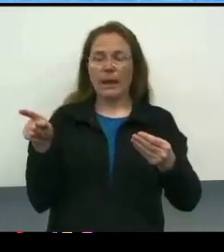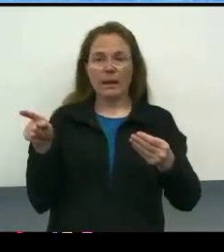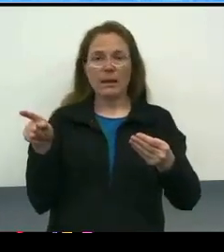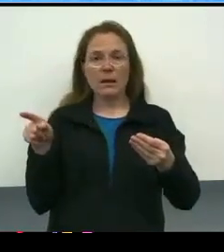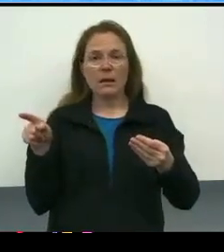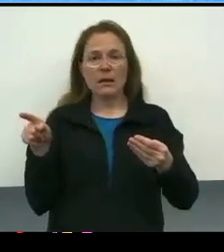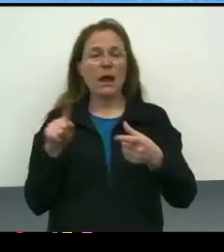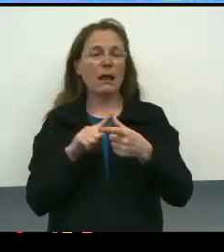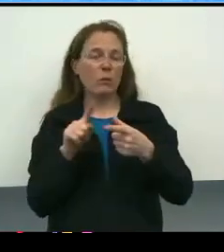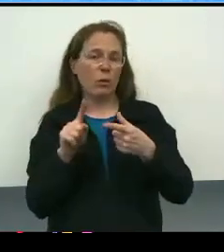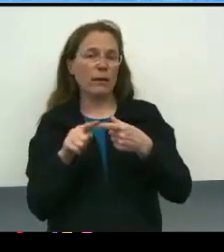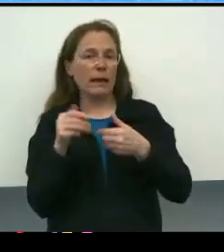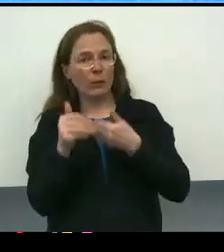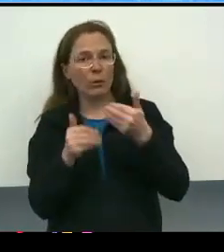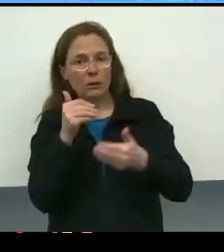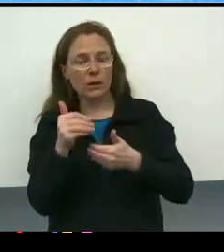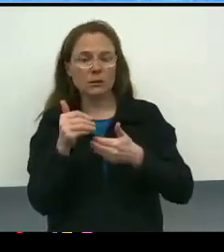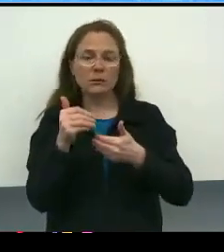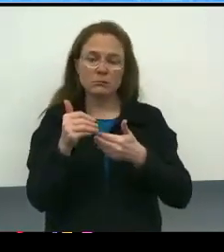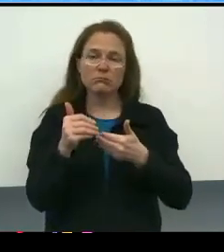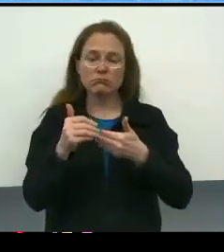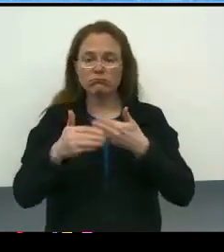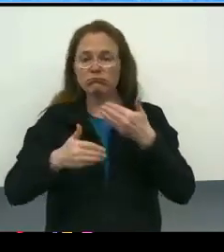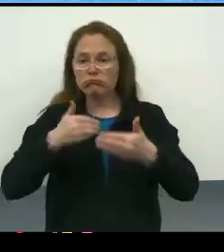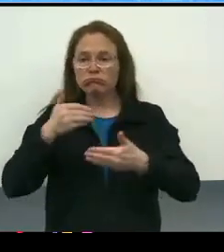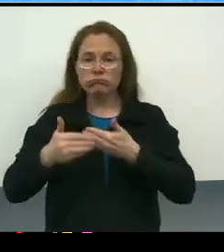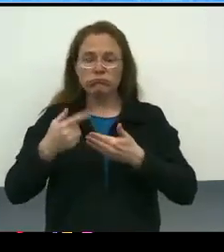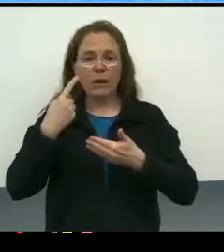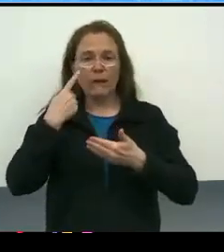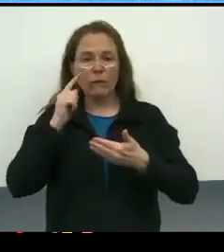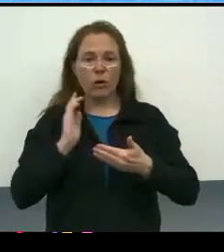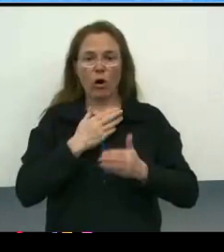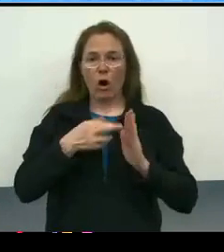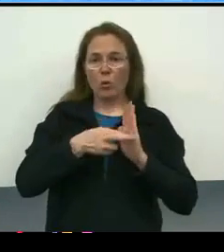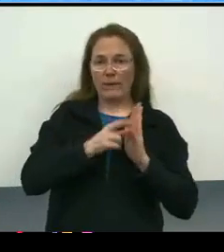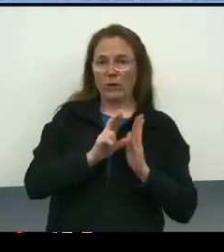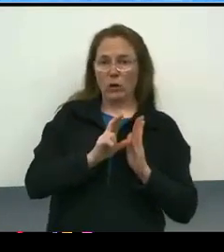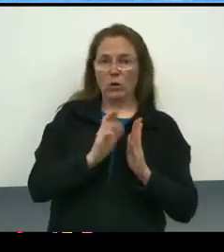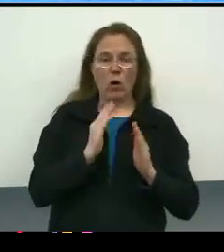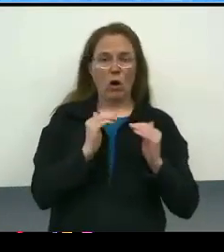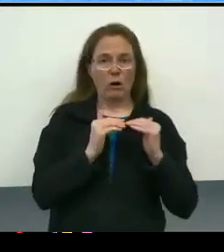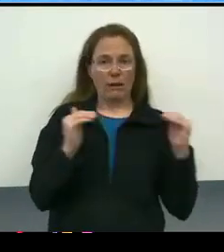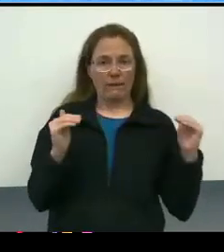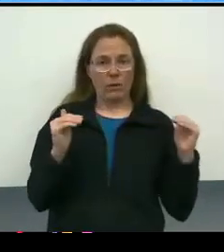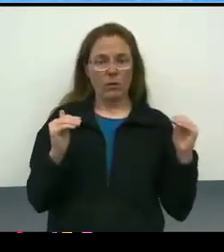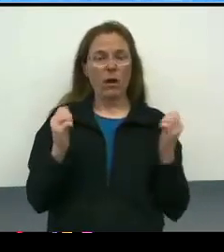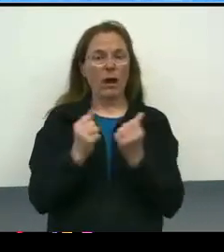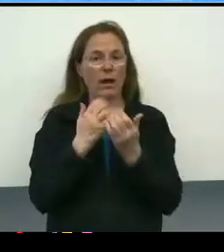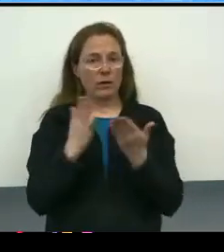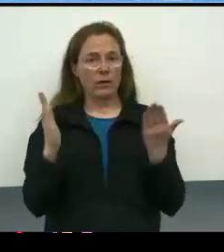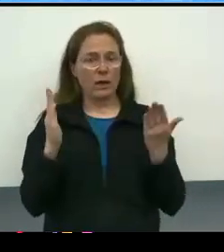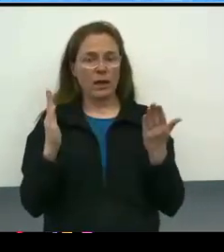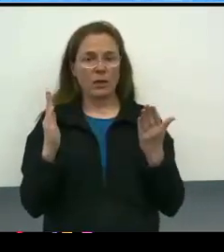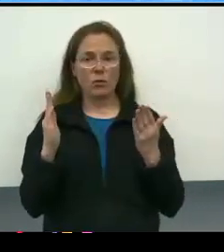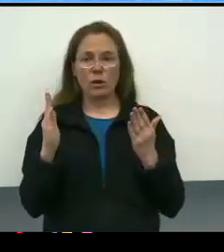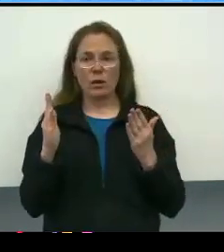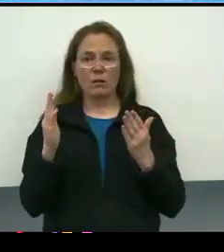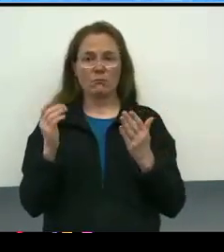then the process really begin for our review at our level. Everything will be provided through our websites,